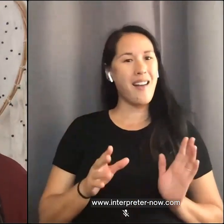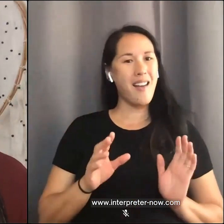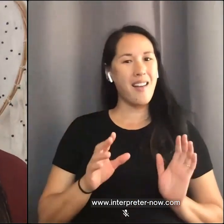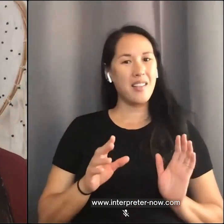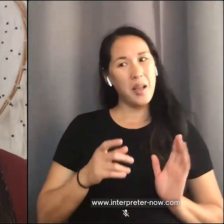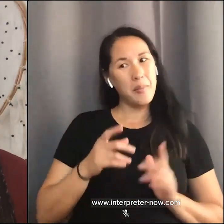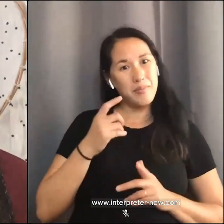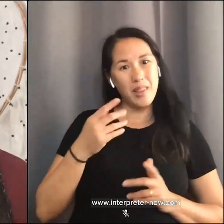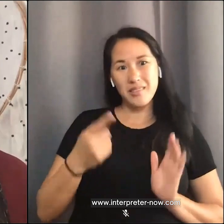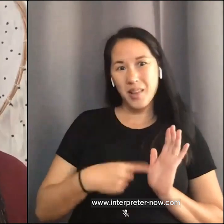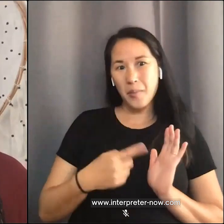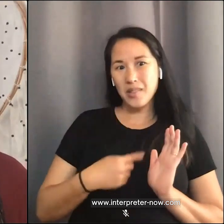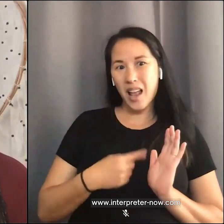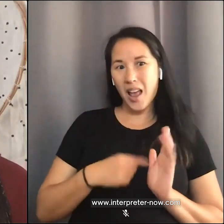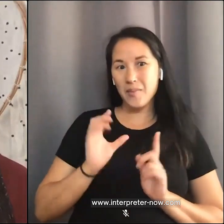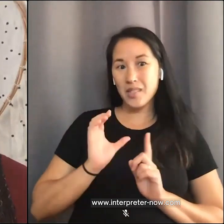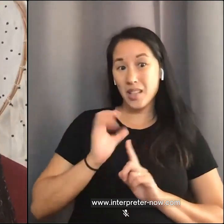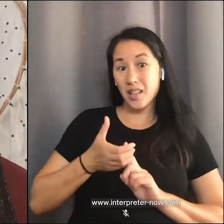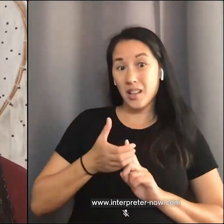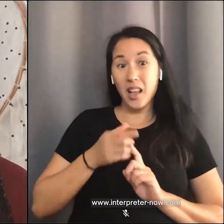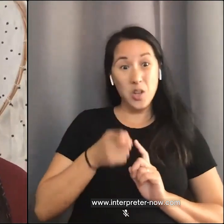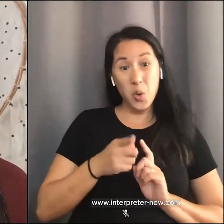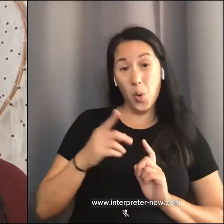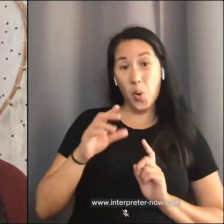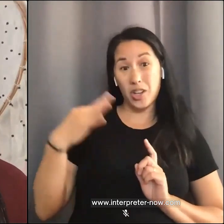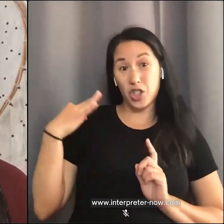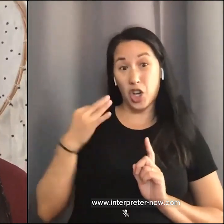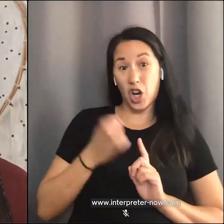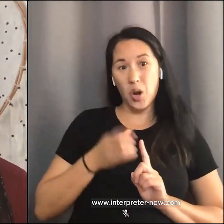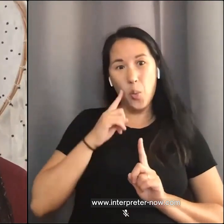might cost somebody their lives. That doesn't mean that they are any less an ally, it means